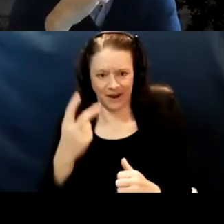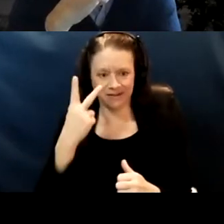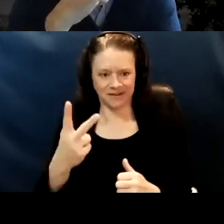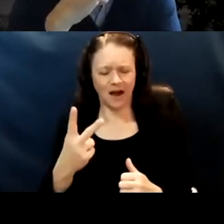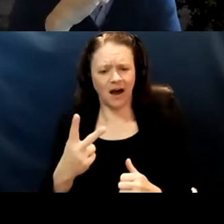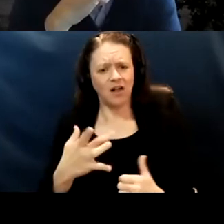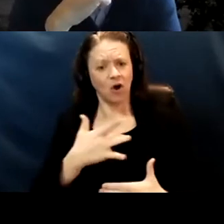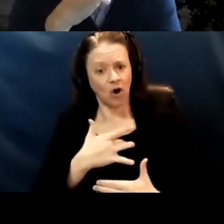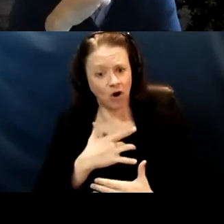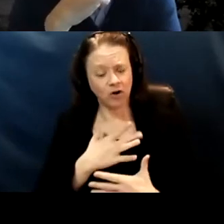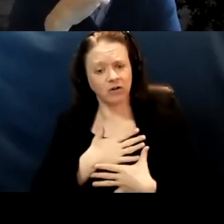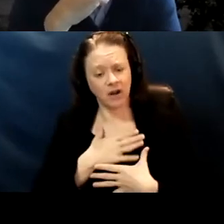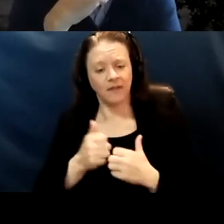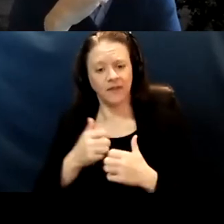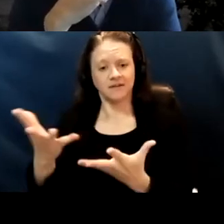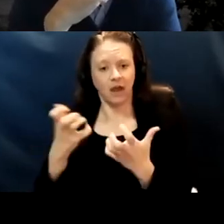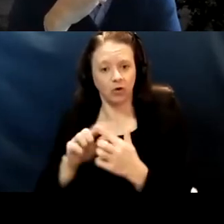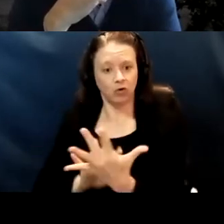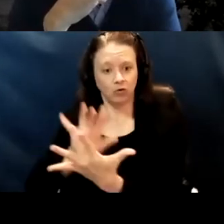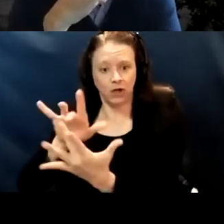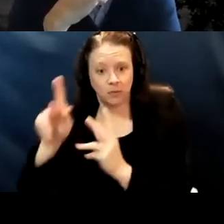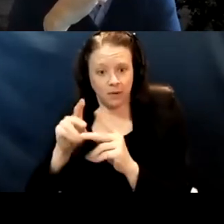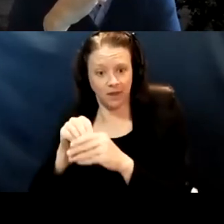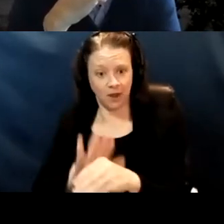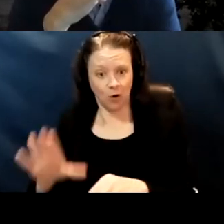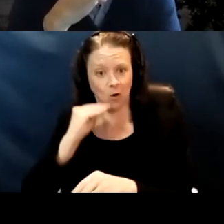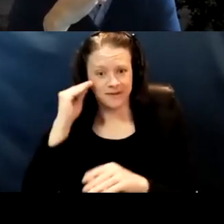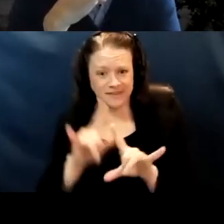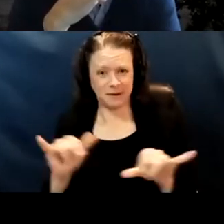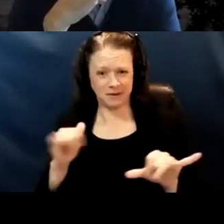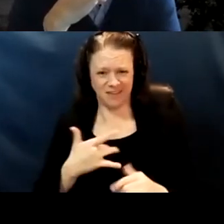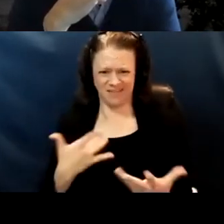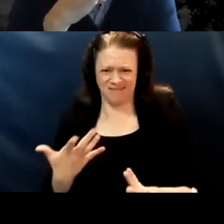and the desire to reach people in their homes. And I also felt that just seems like a pretty